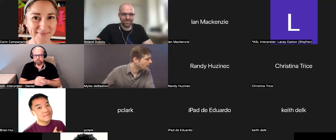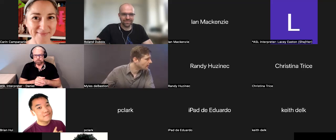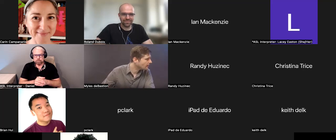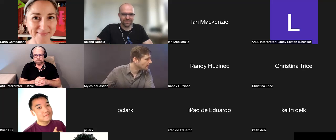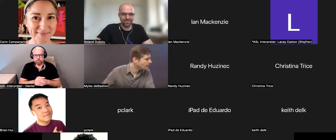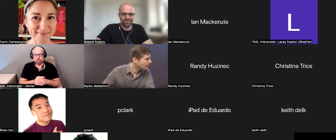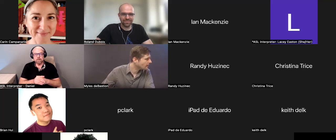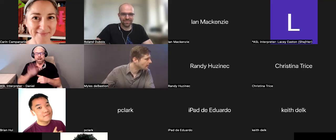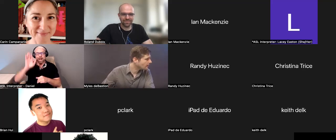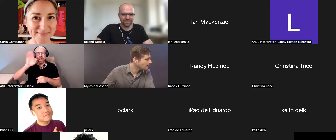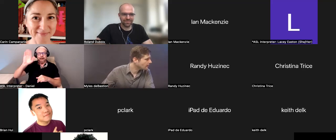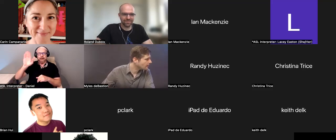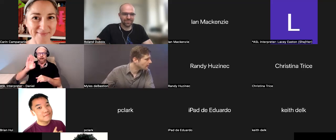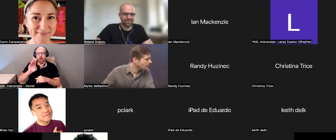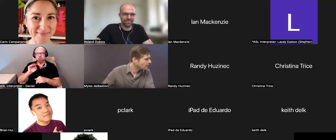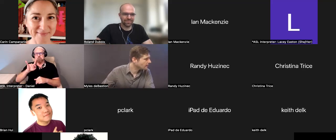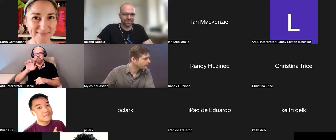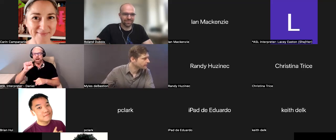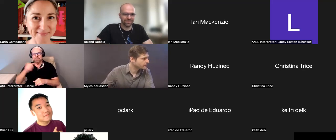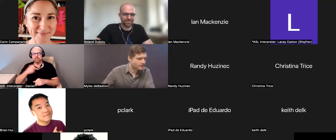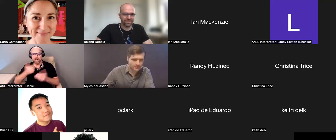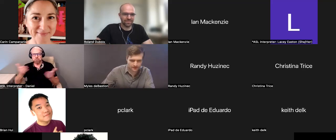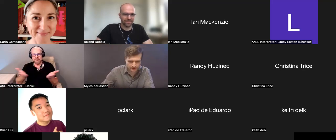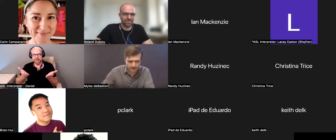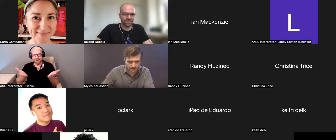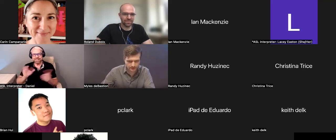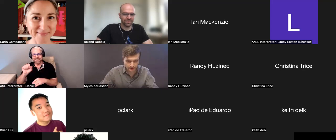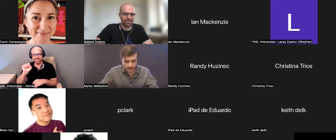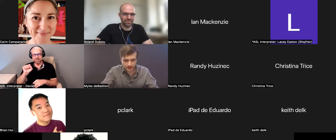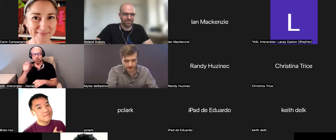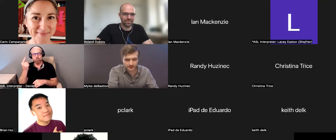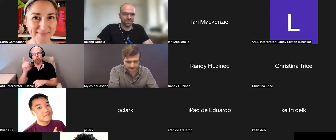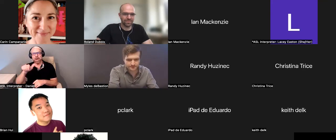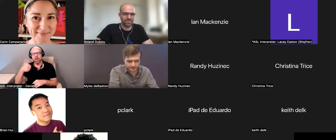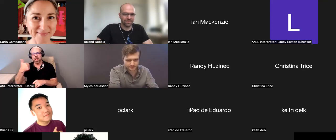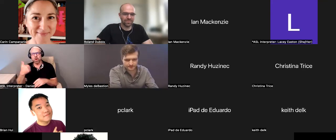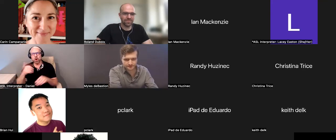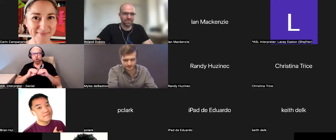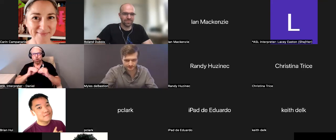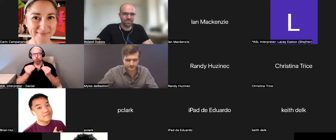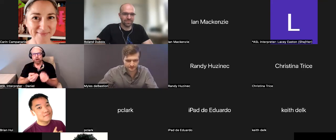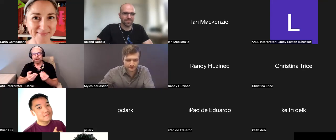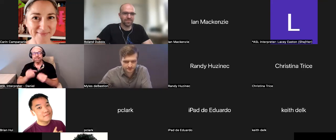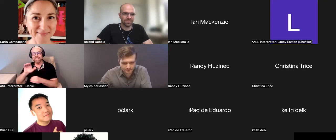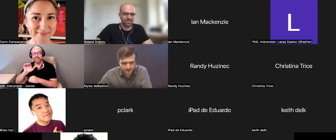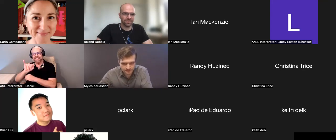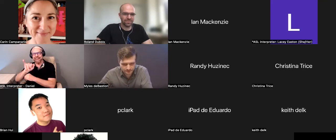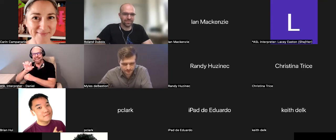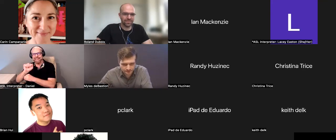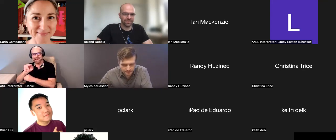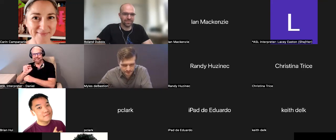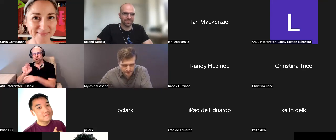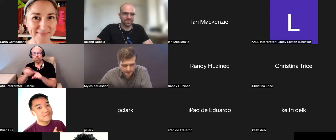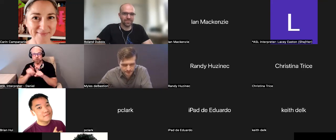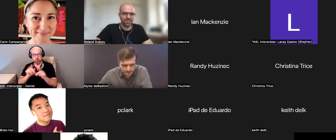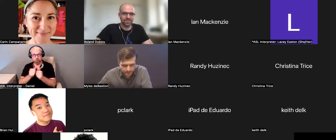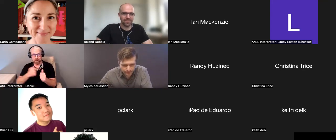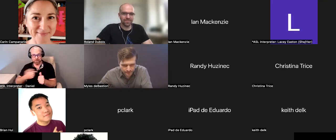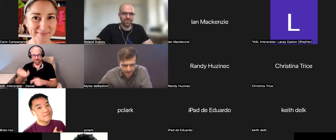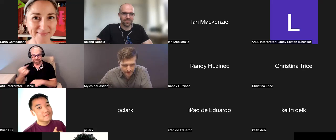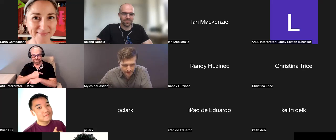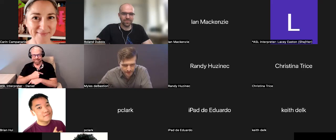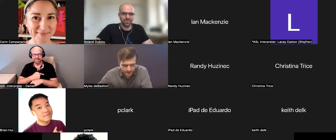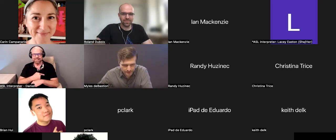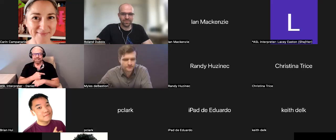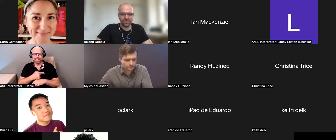Brian: I am here. One of the other organizers, Ian, is also here with me today. Well, I agree.